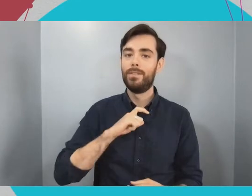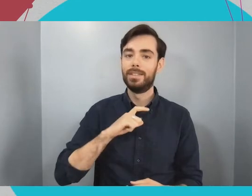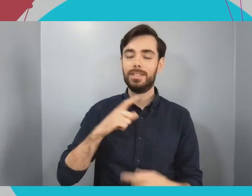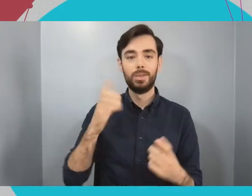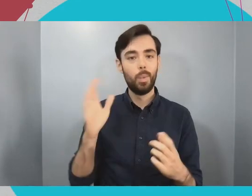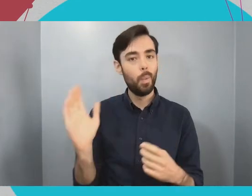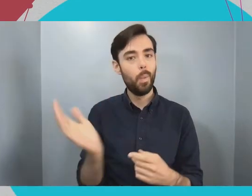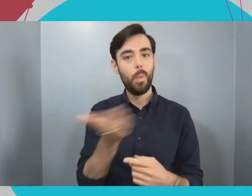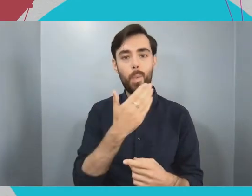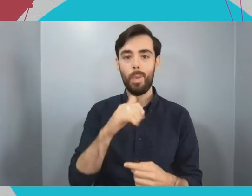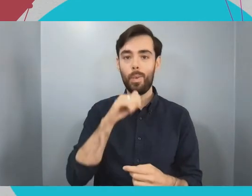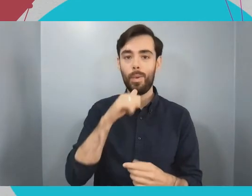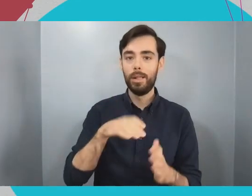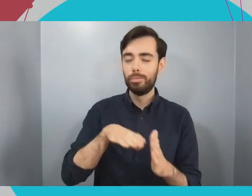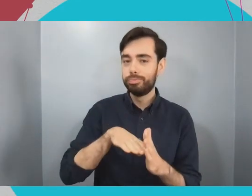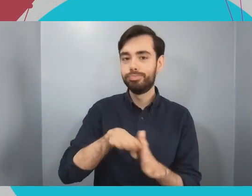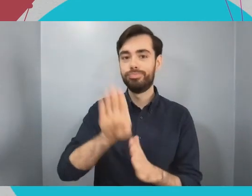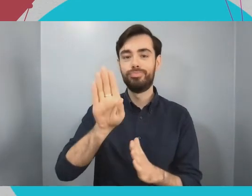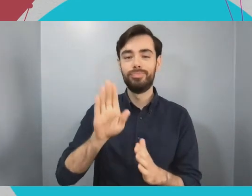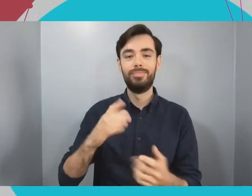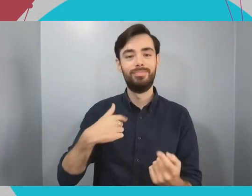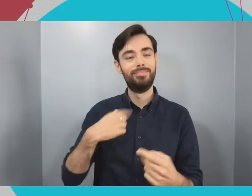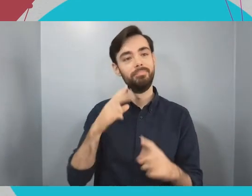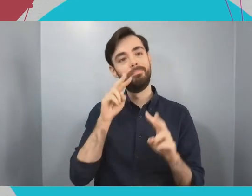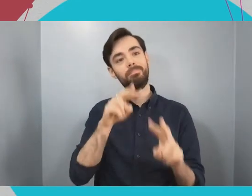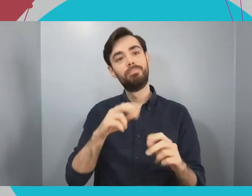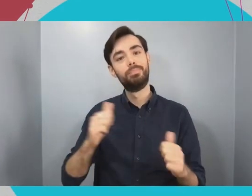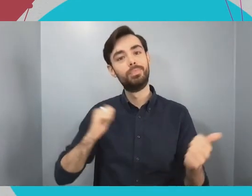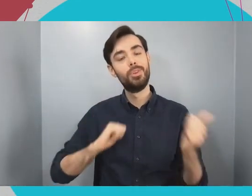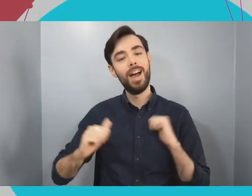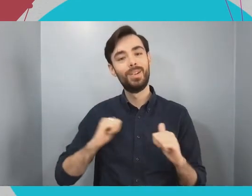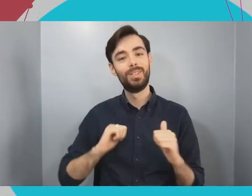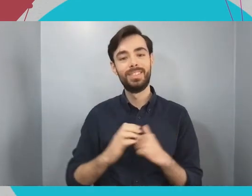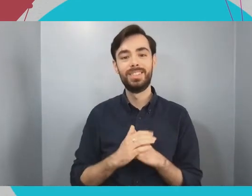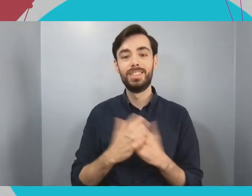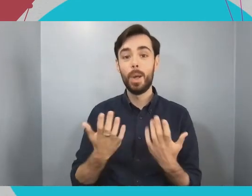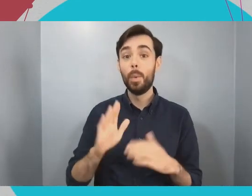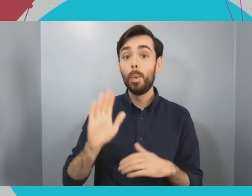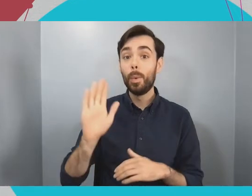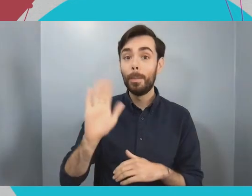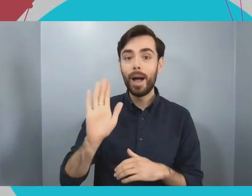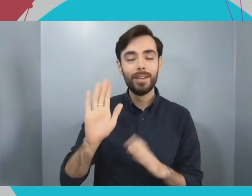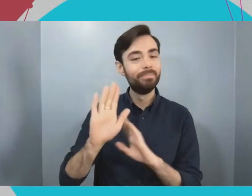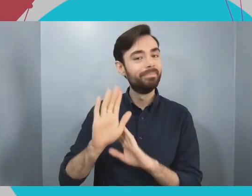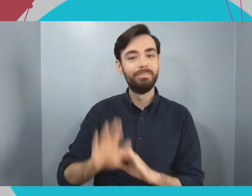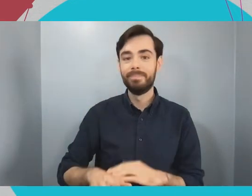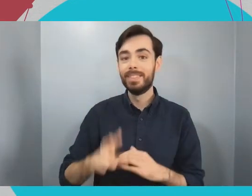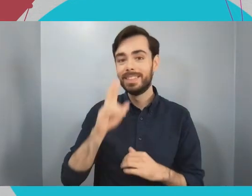at the University of Bristol, it is not a goodbye, it's a see you later.